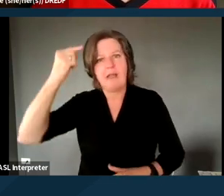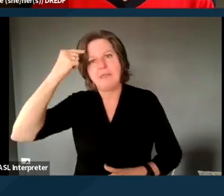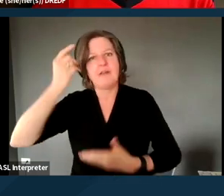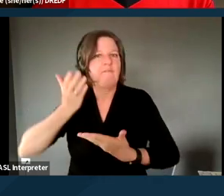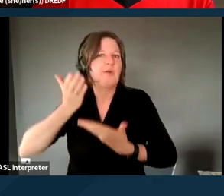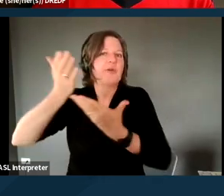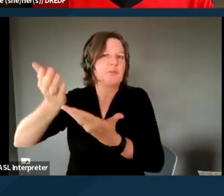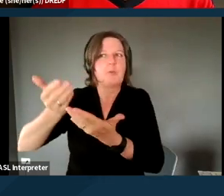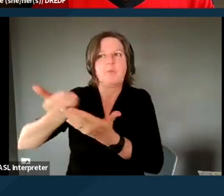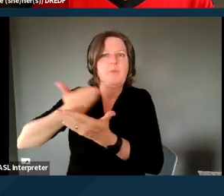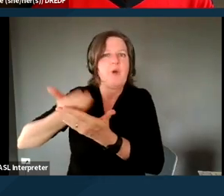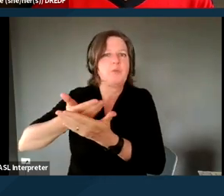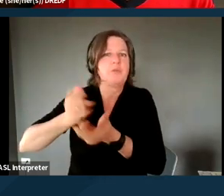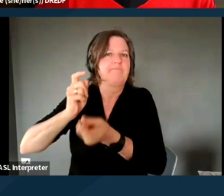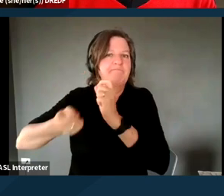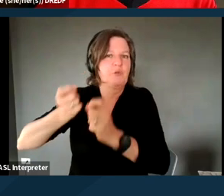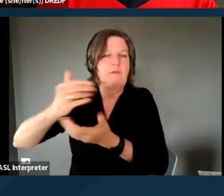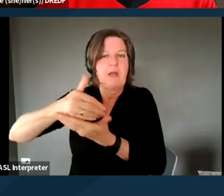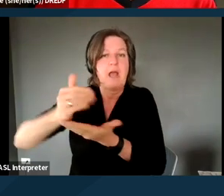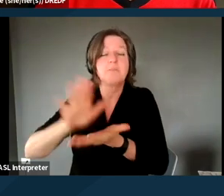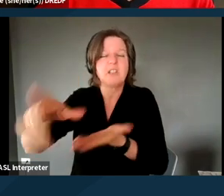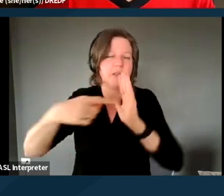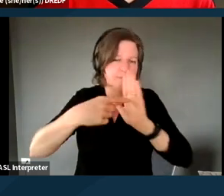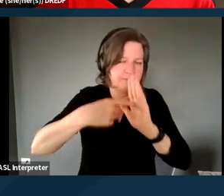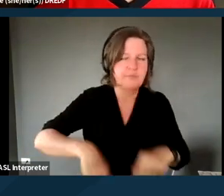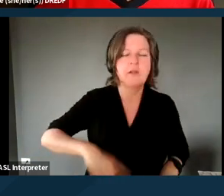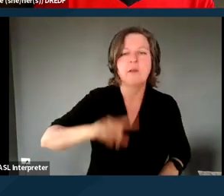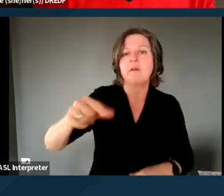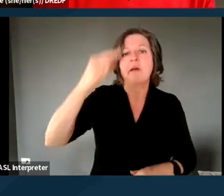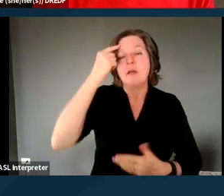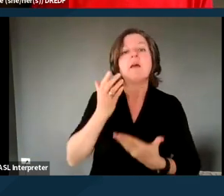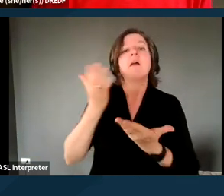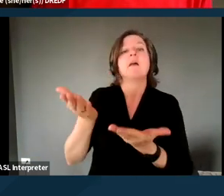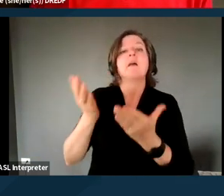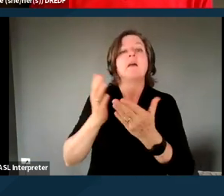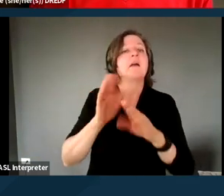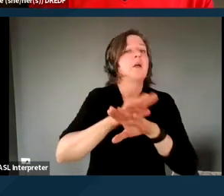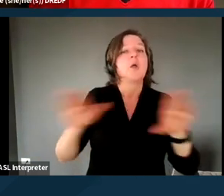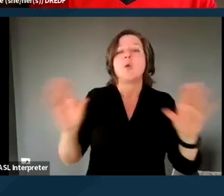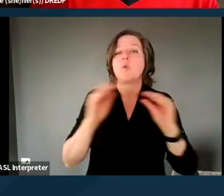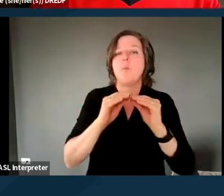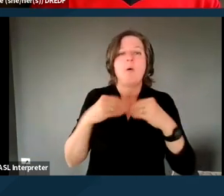For instance, the governor proposed not making IHSS, in-home supportive services,